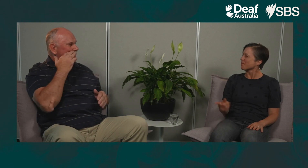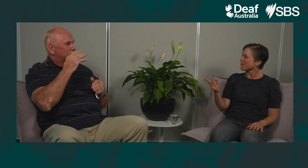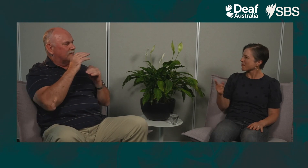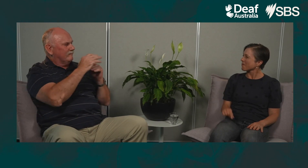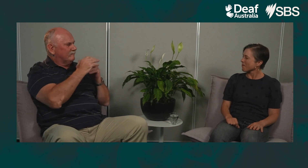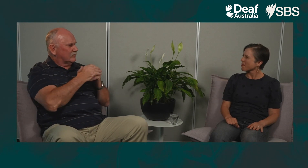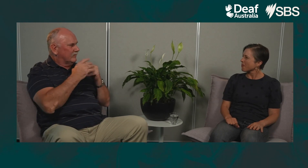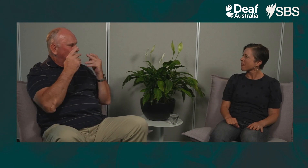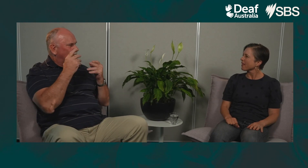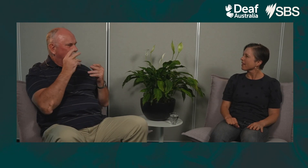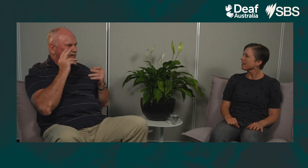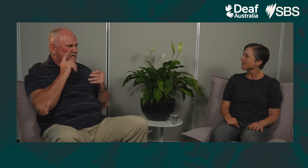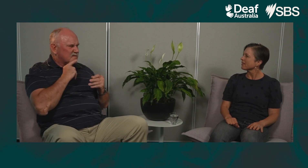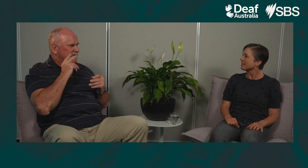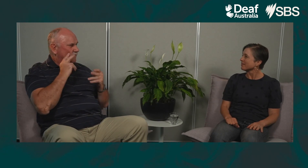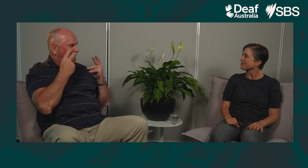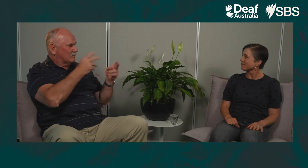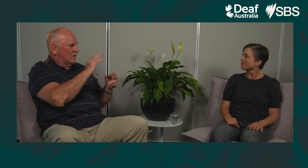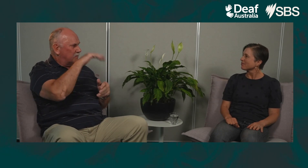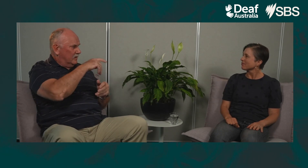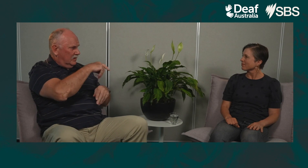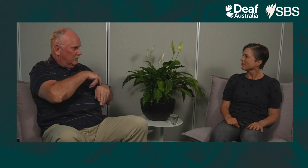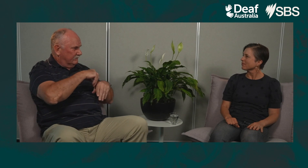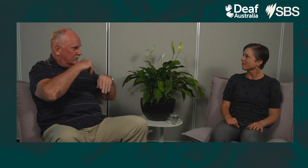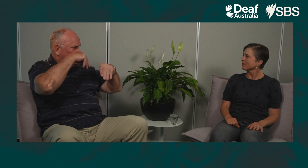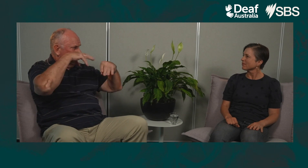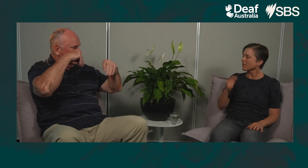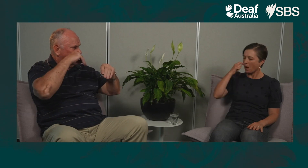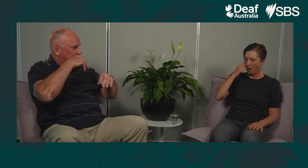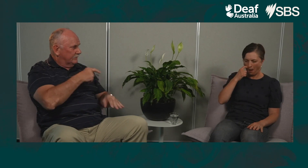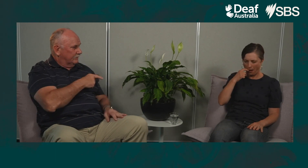Whenever you had friends come and visit your home, did you have flashing lights in the ceiling?